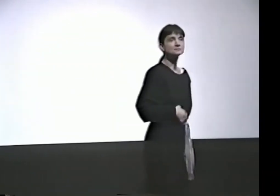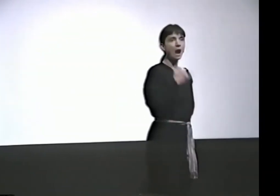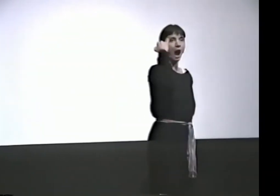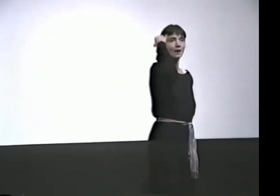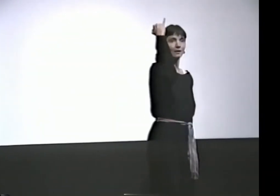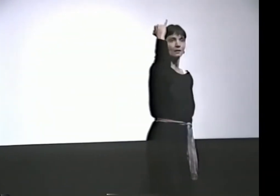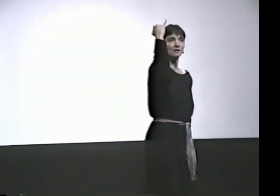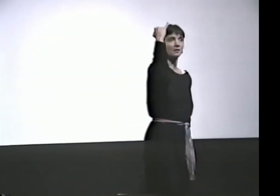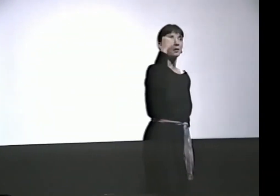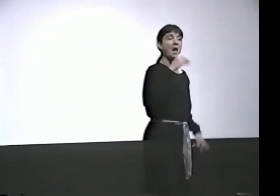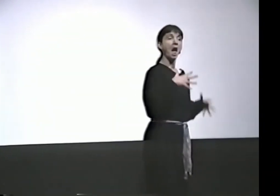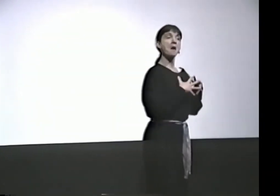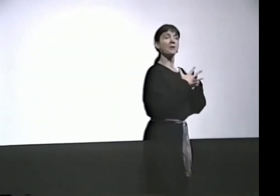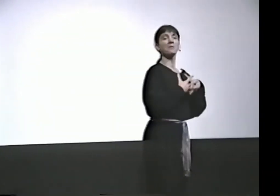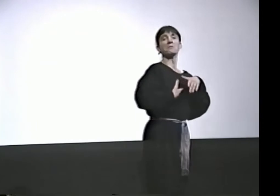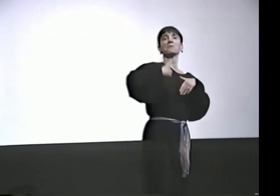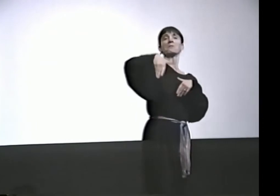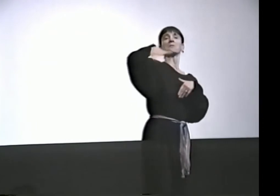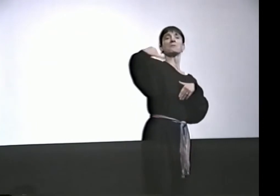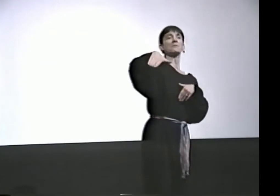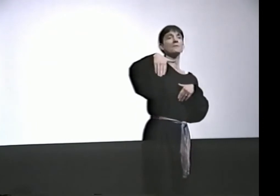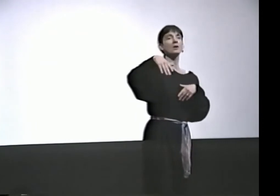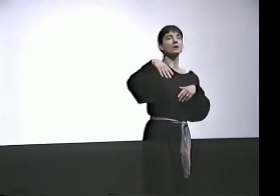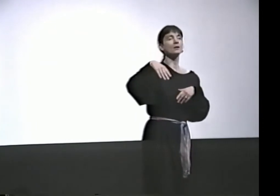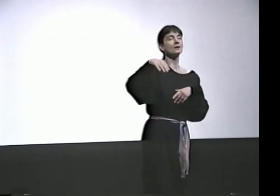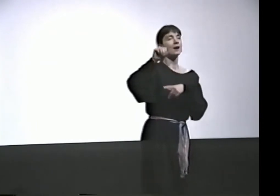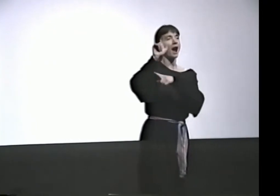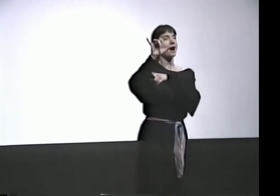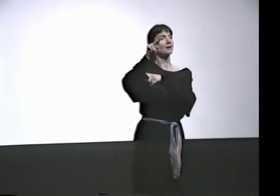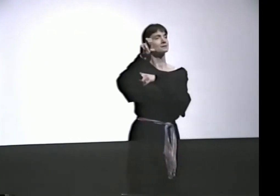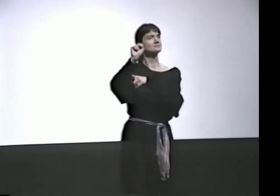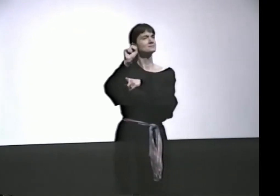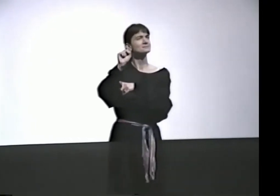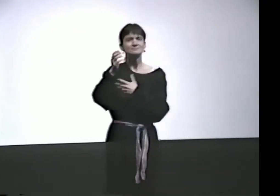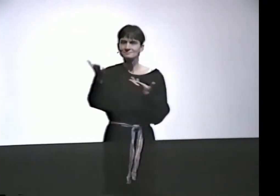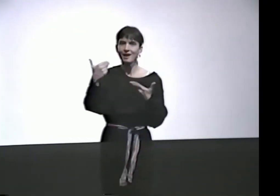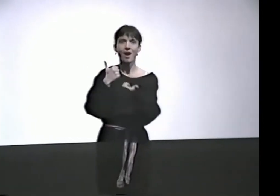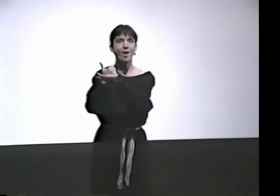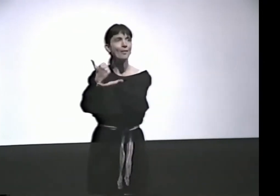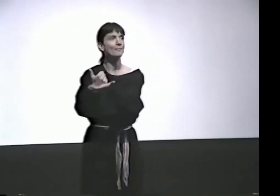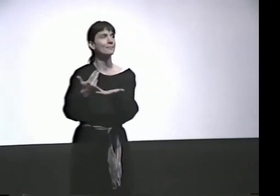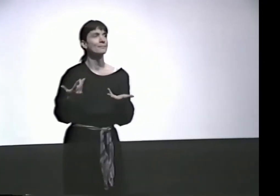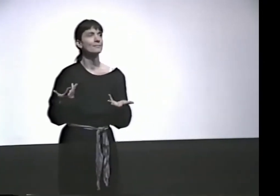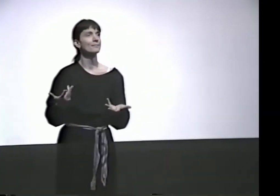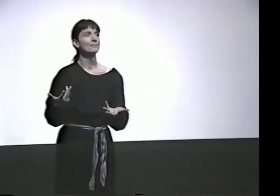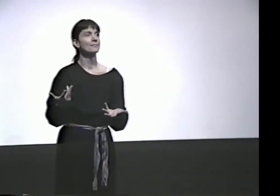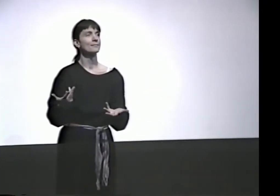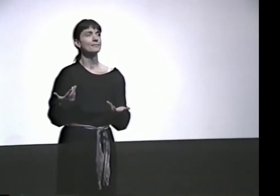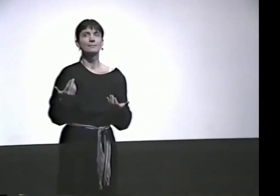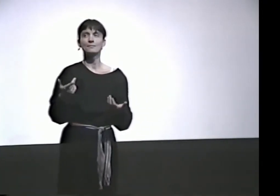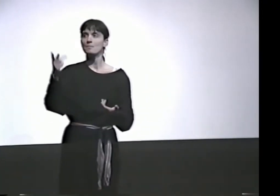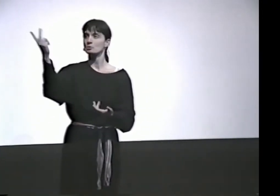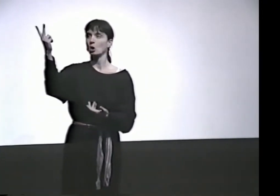AND MY DISGUST AT THE SITUATION OF ALIENS IN THIS COUNTRY. I FEEL LIKE WE SHOULD BE HELPING,